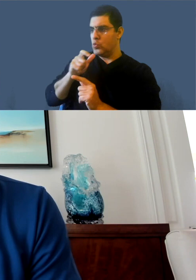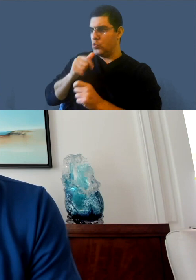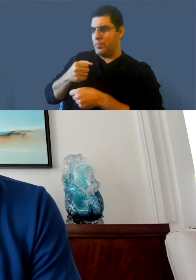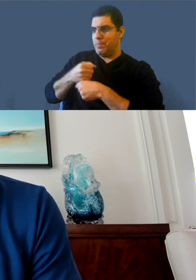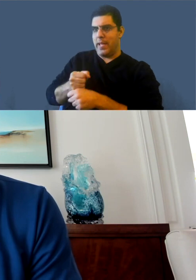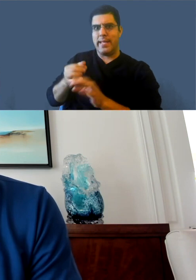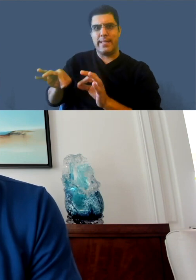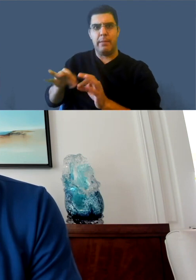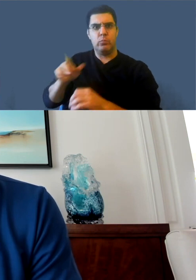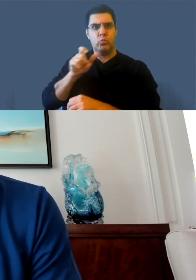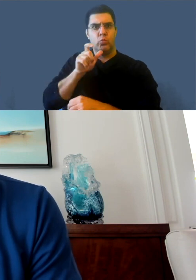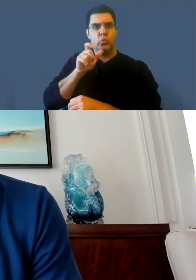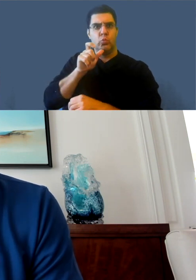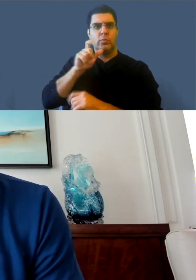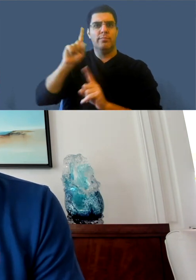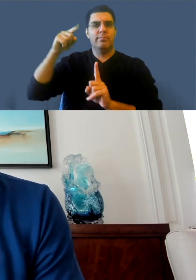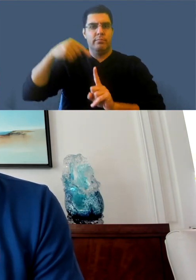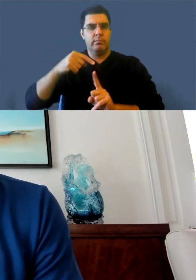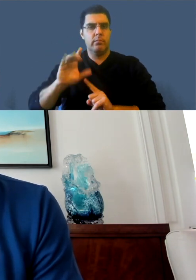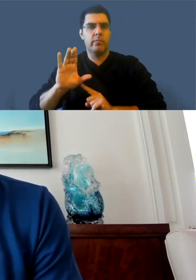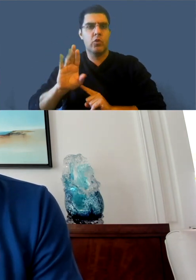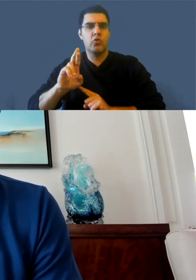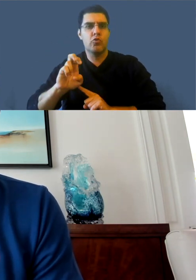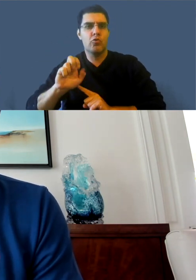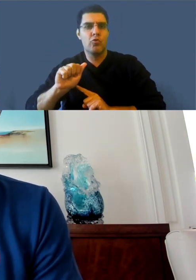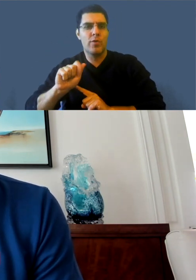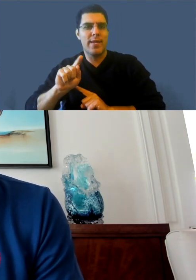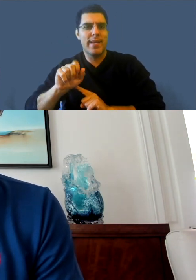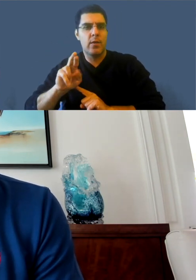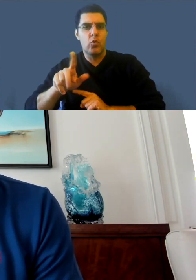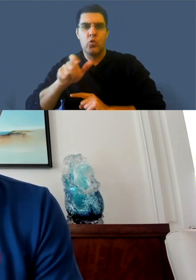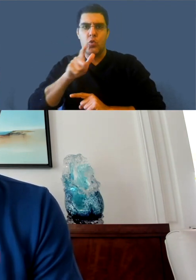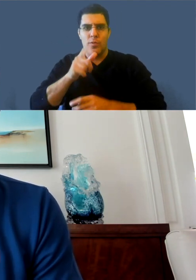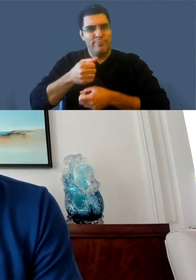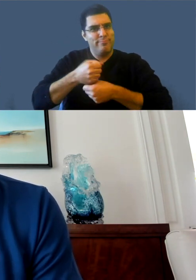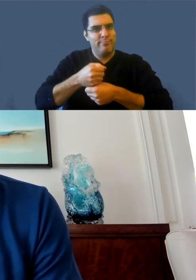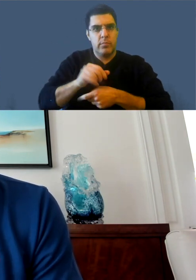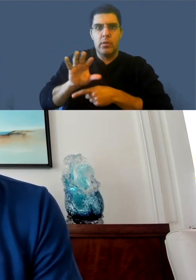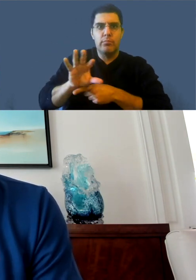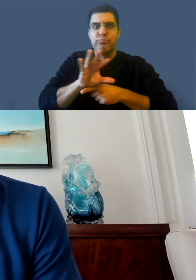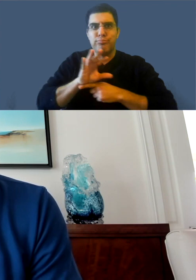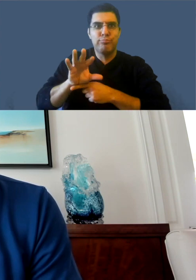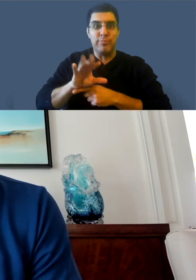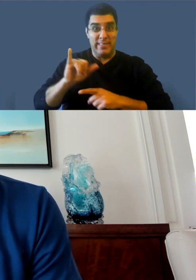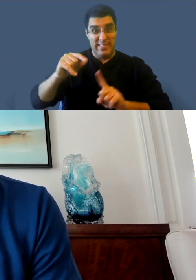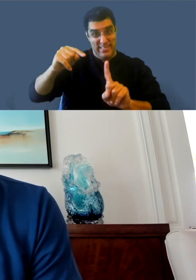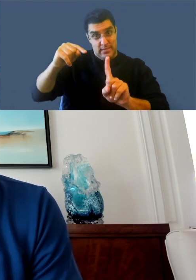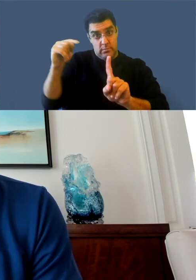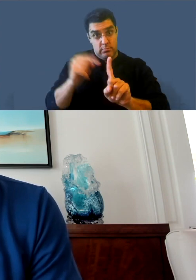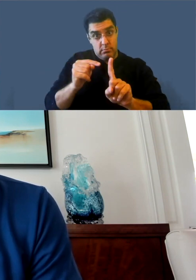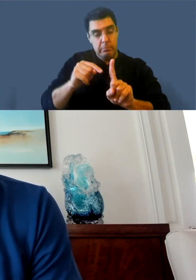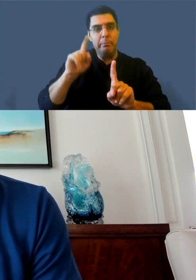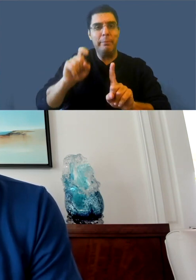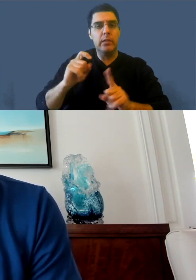they will hopefully be very aware that adding captions is a good thing and it gets more audience and is great for more viewers to be able